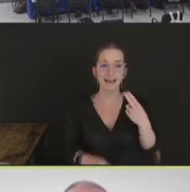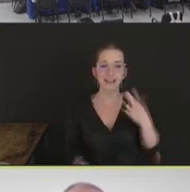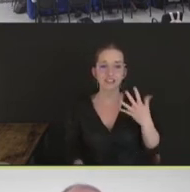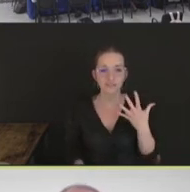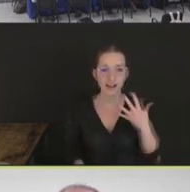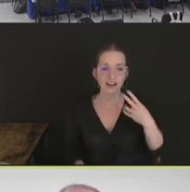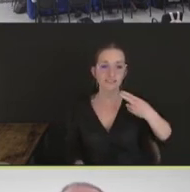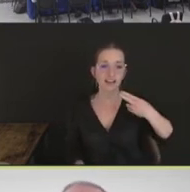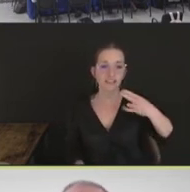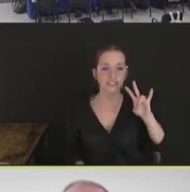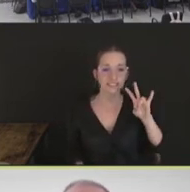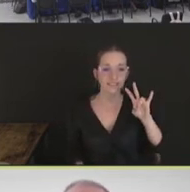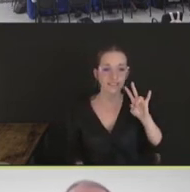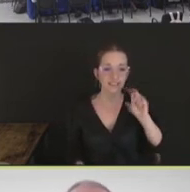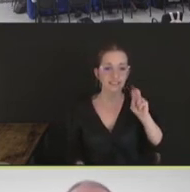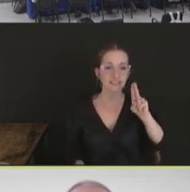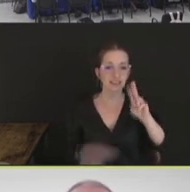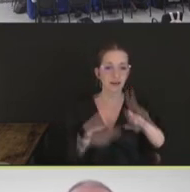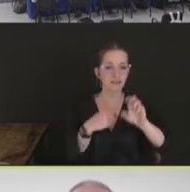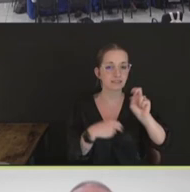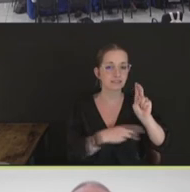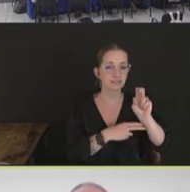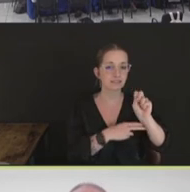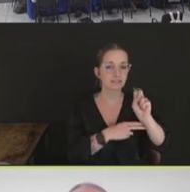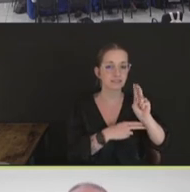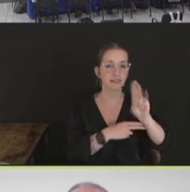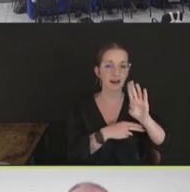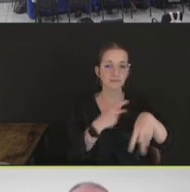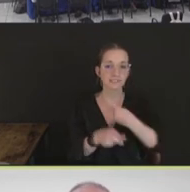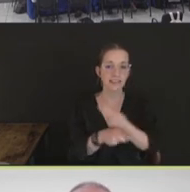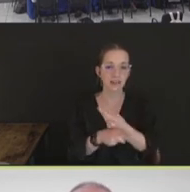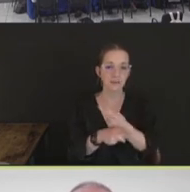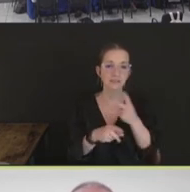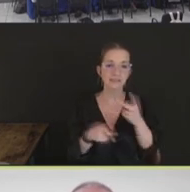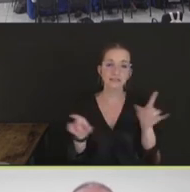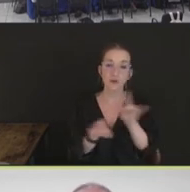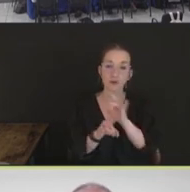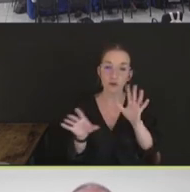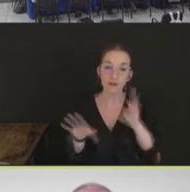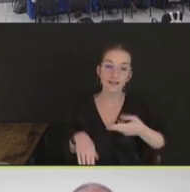And these are devastating viruses for poultry, high morbidity, high mortality, and, as we'll talk